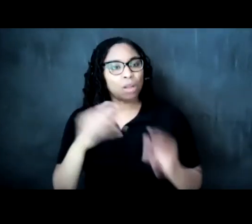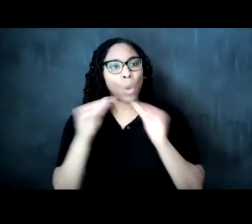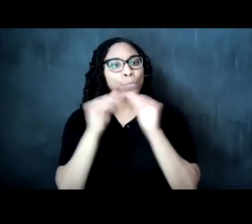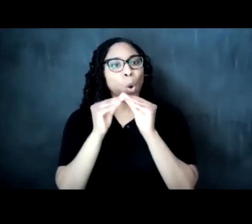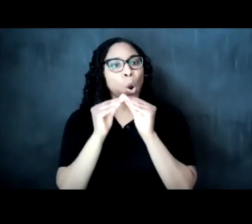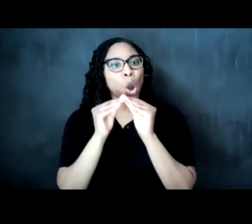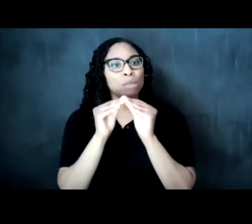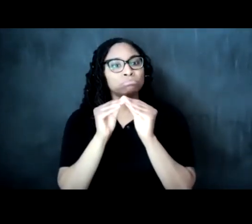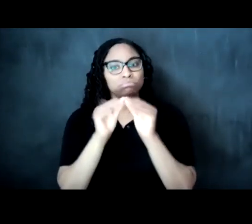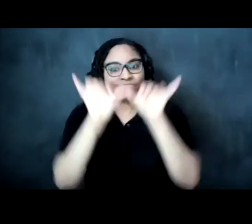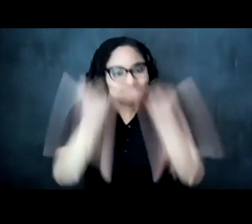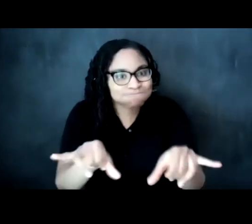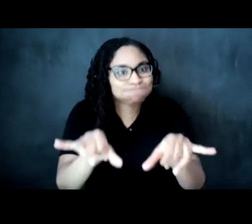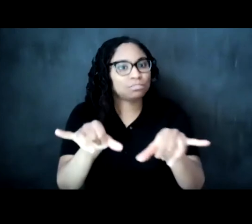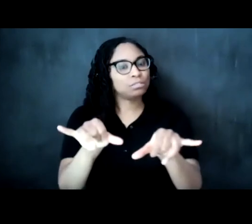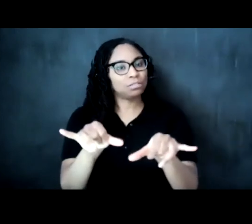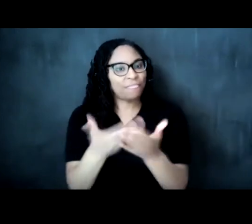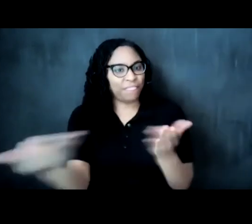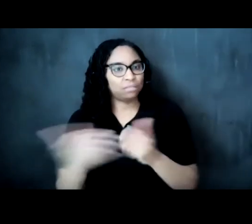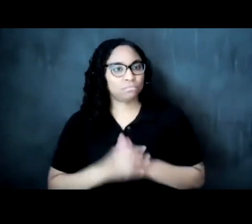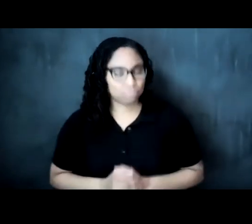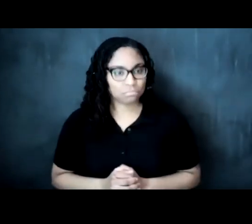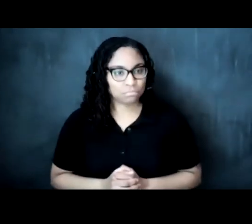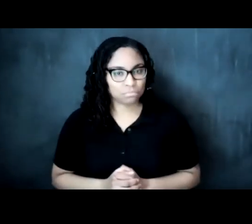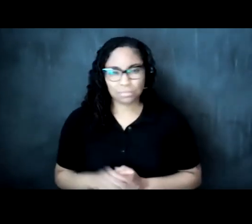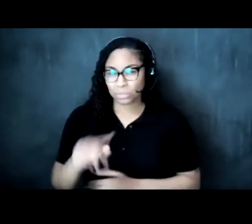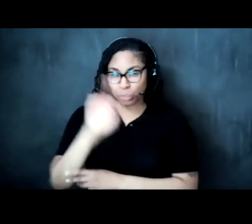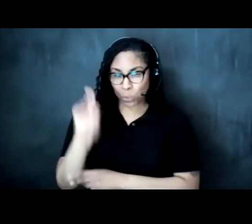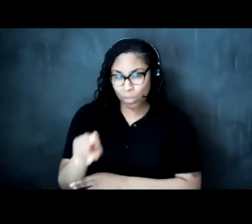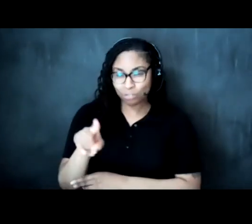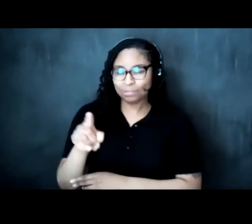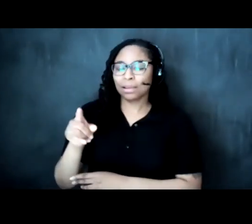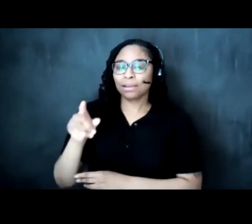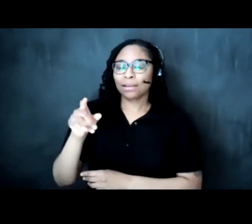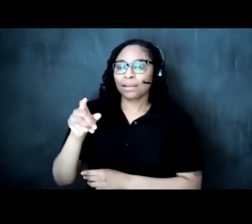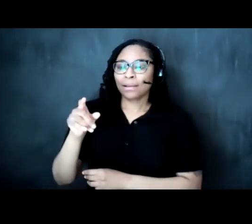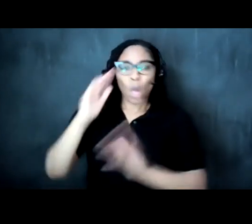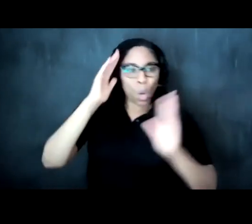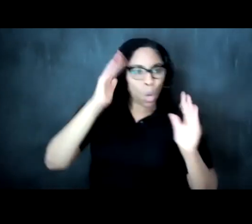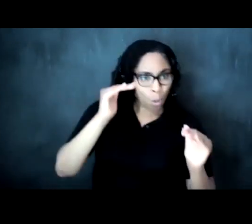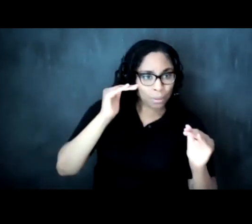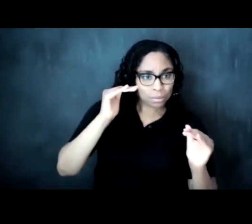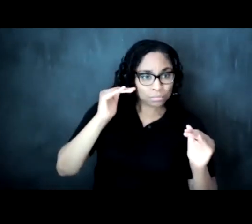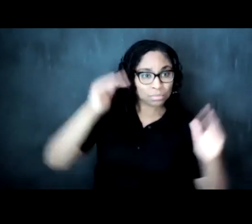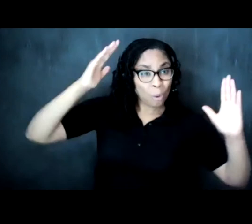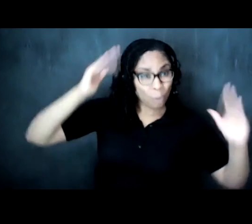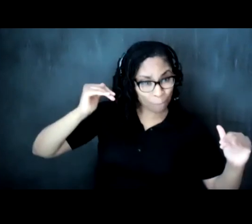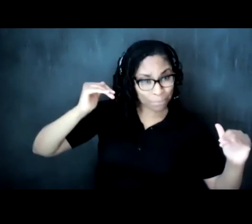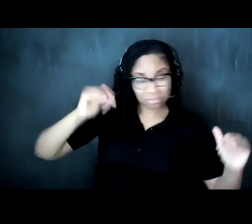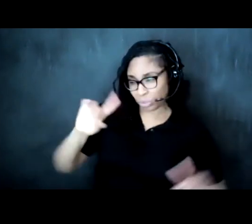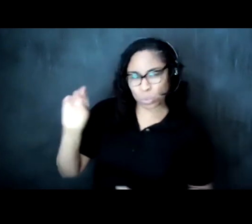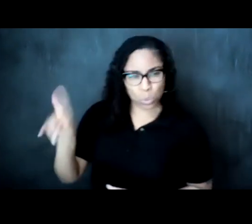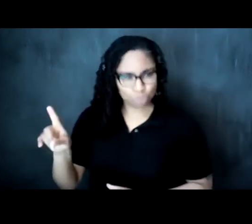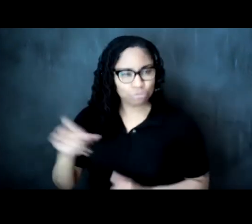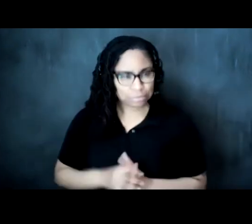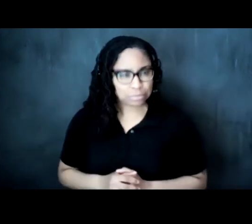the these questions i think i hope strike at the very core